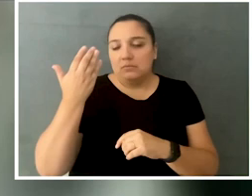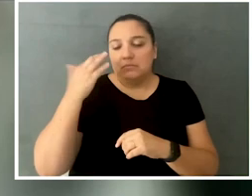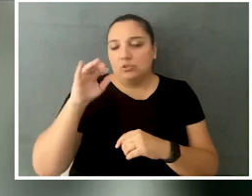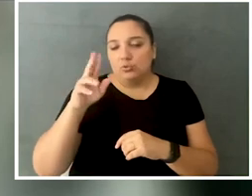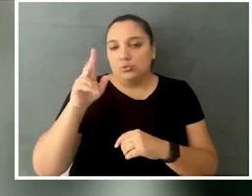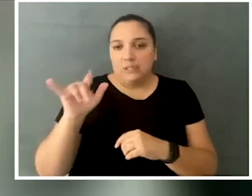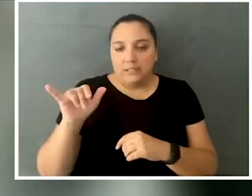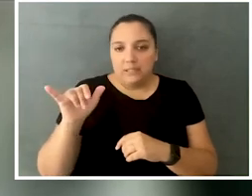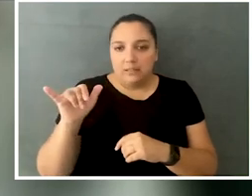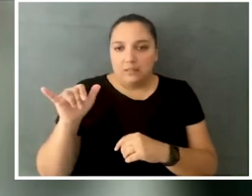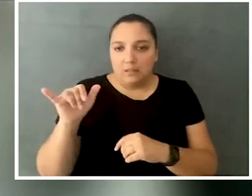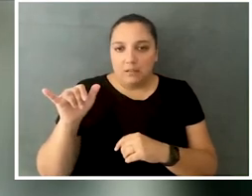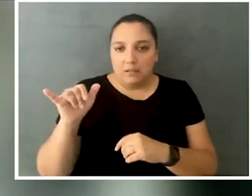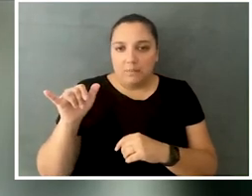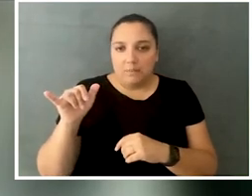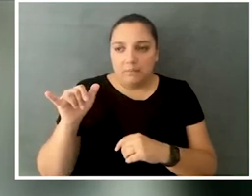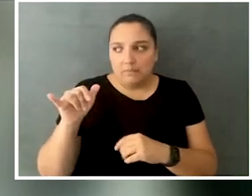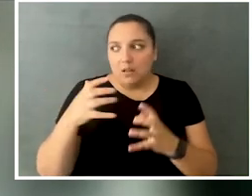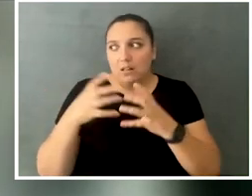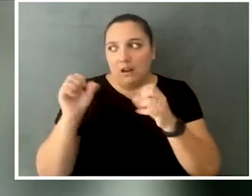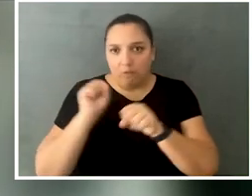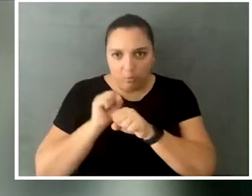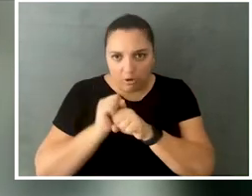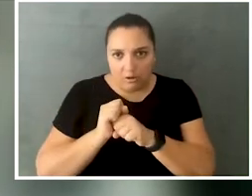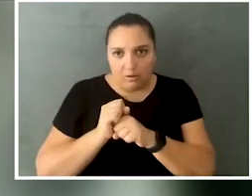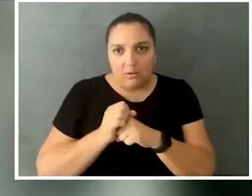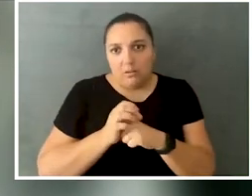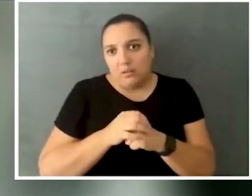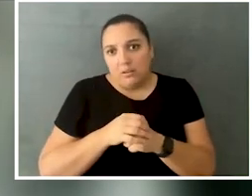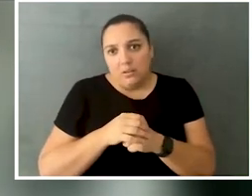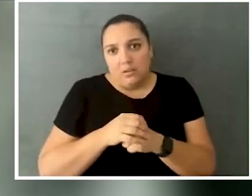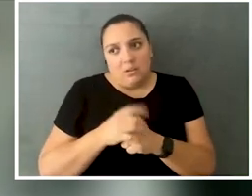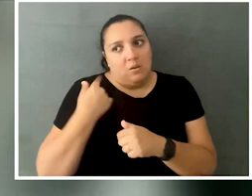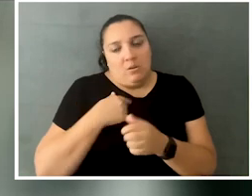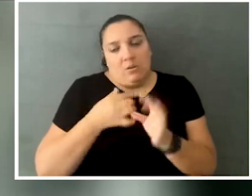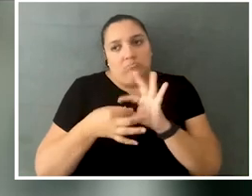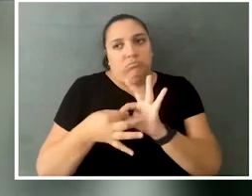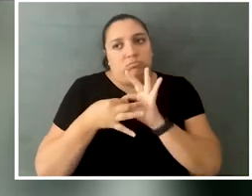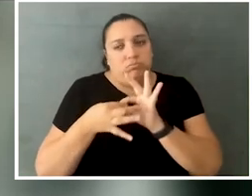there was a lot of work that went in there, and then, obviously, we were all very close to Judy,